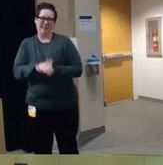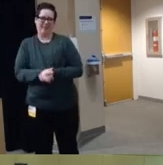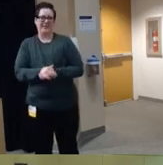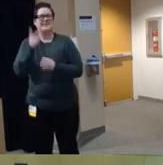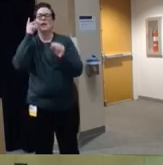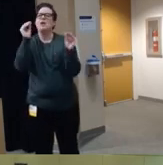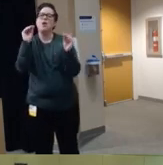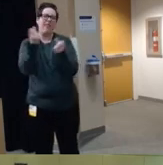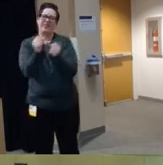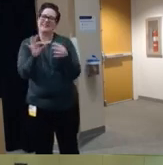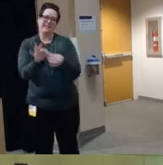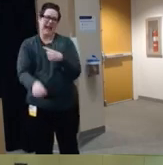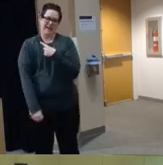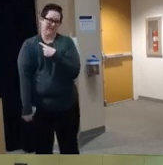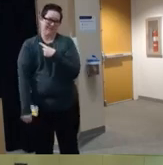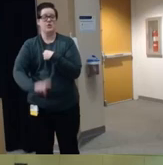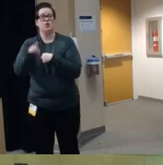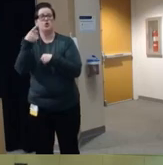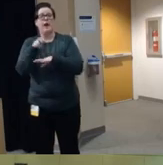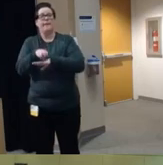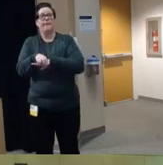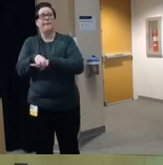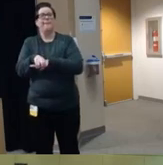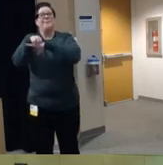features here it's just kind of lifting the child up so they can get a better view of what's going